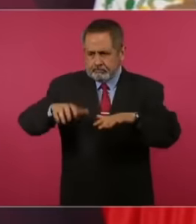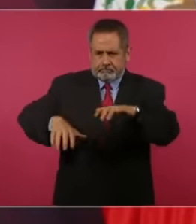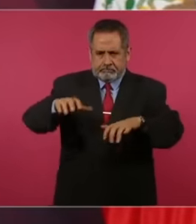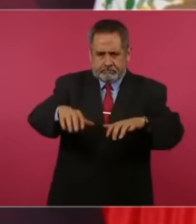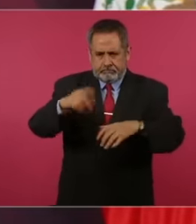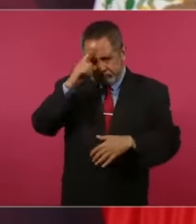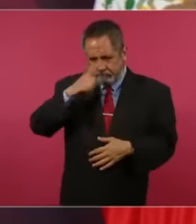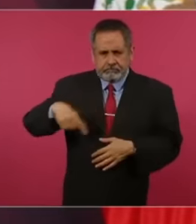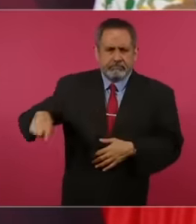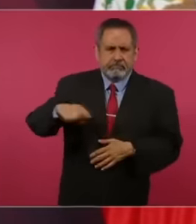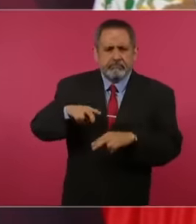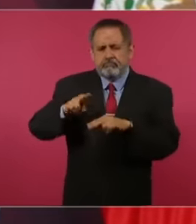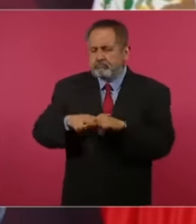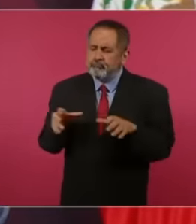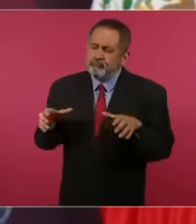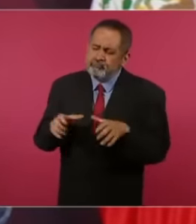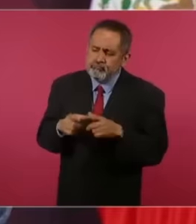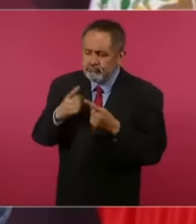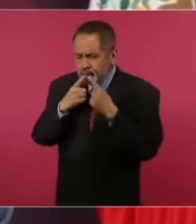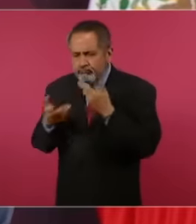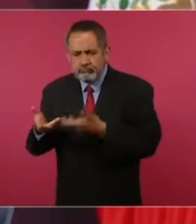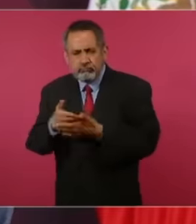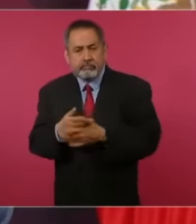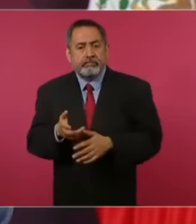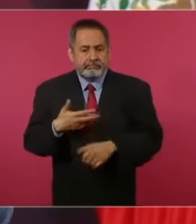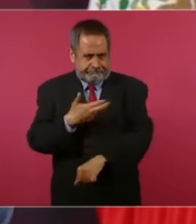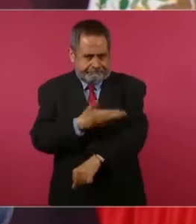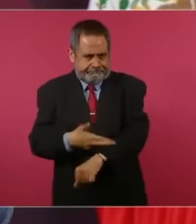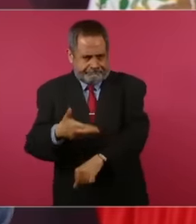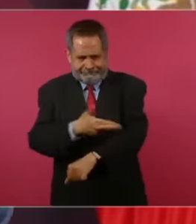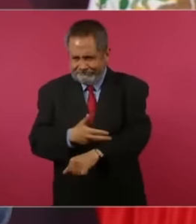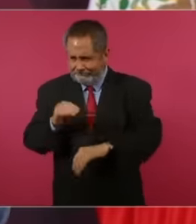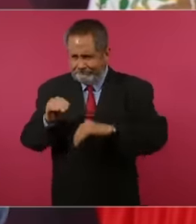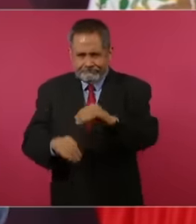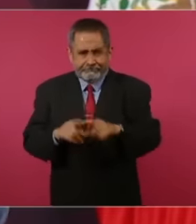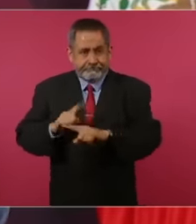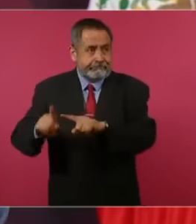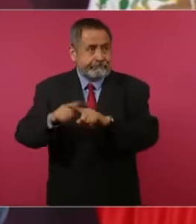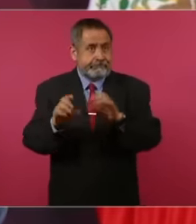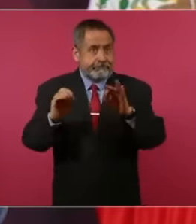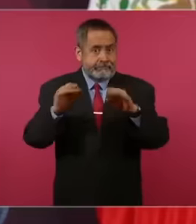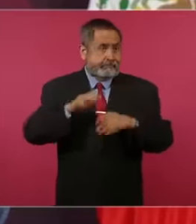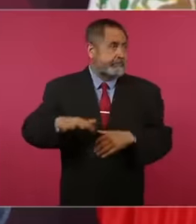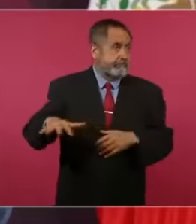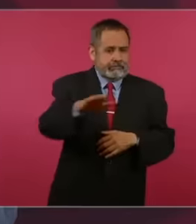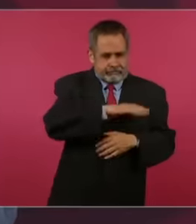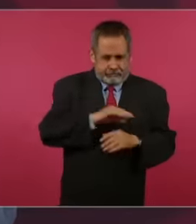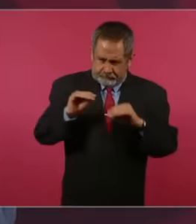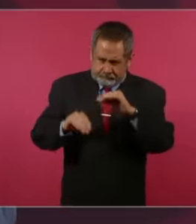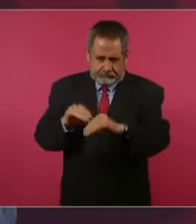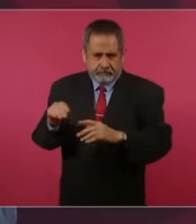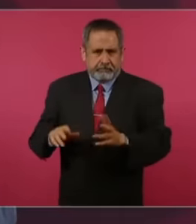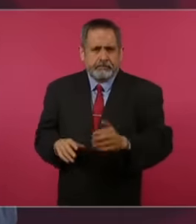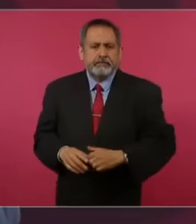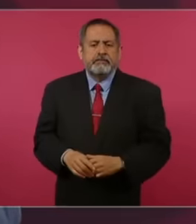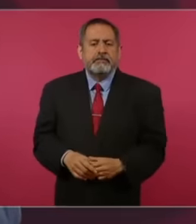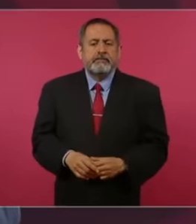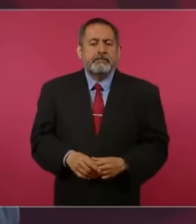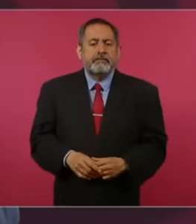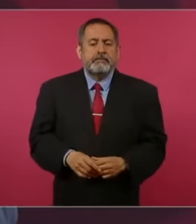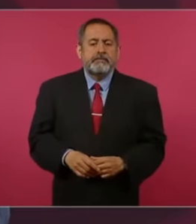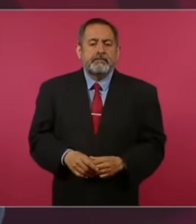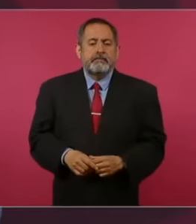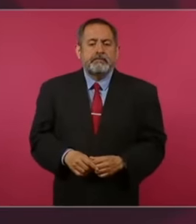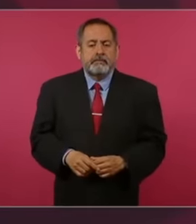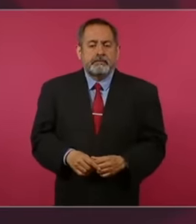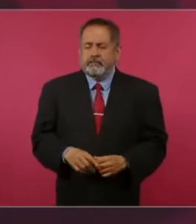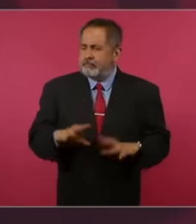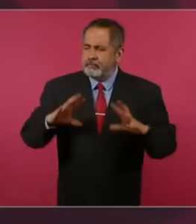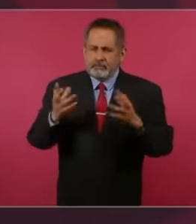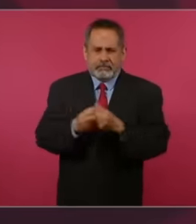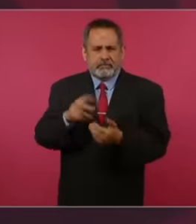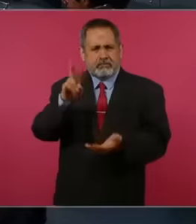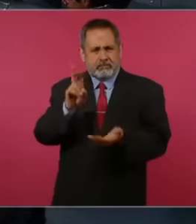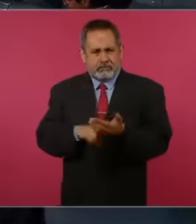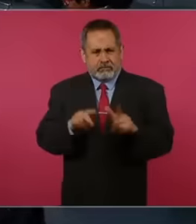they can meet, we are doing this in all the branches of the welfare bank, which are 2750